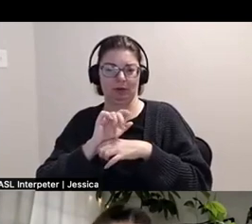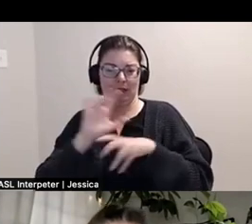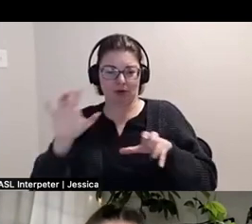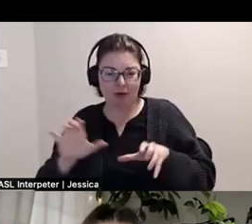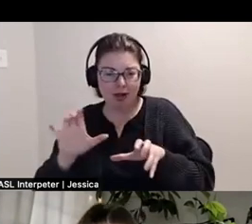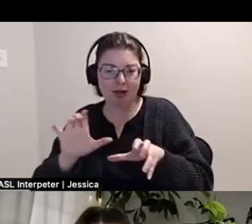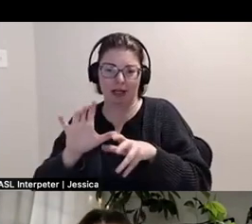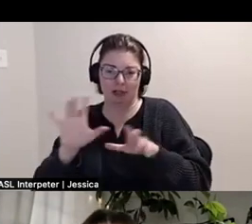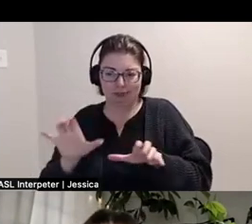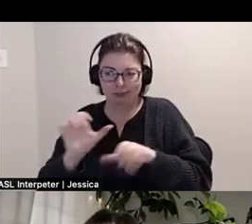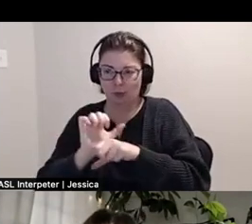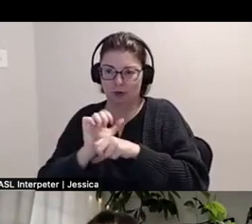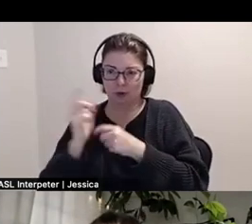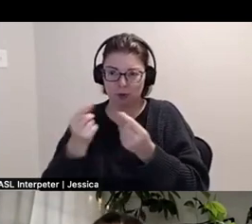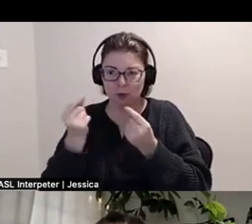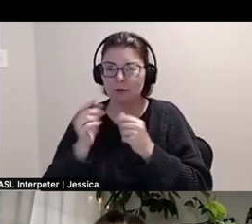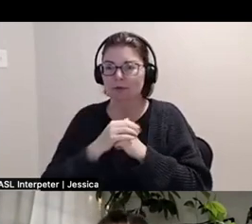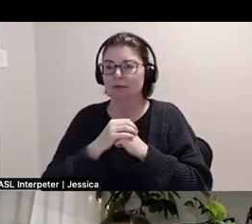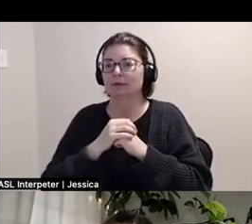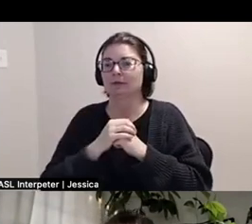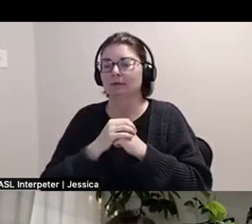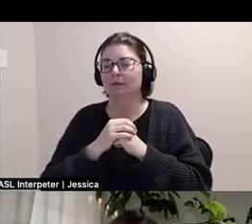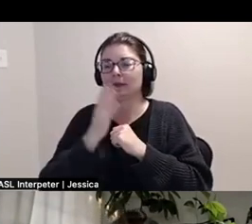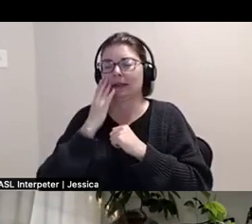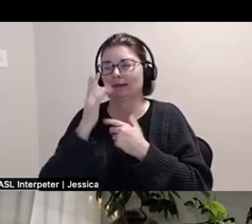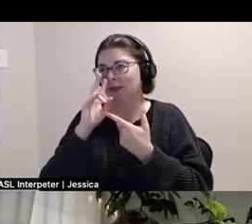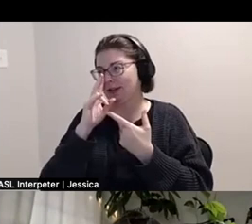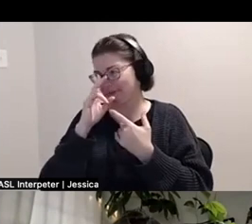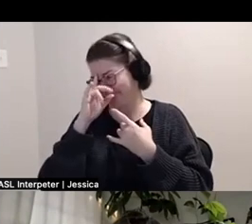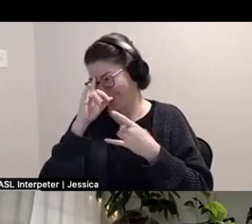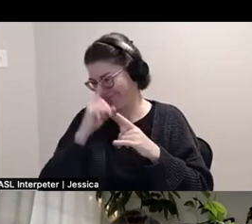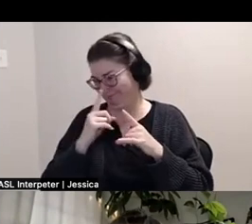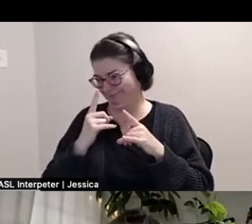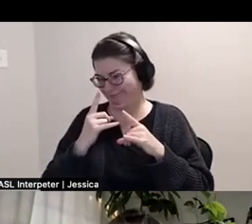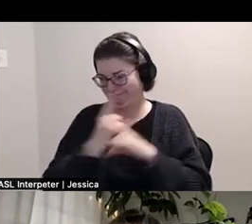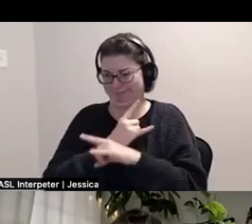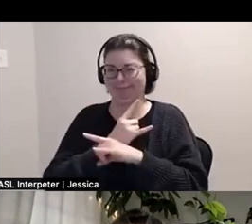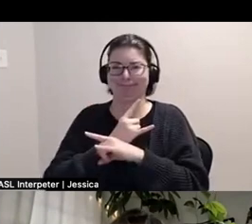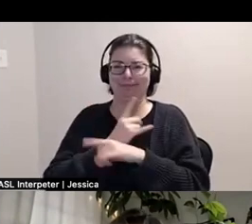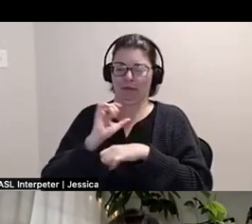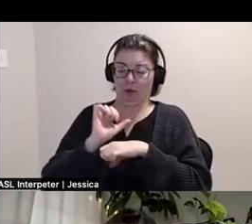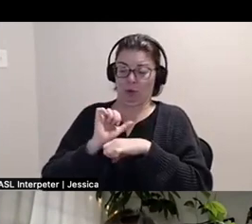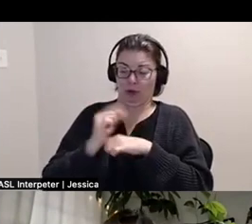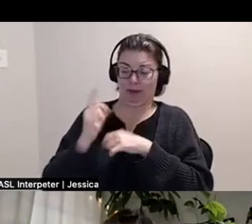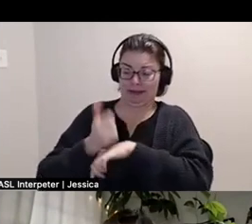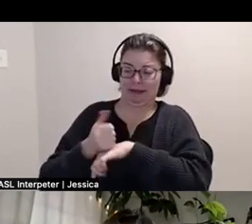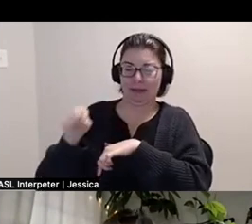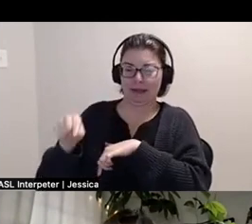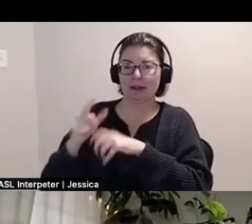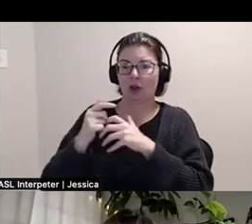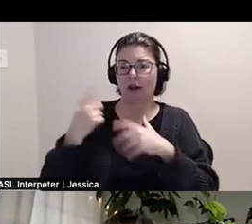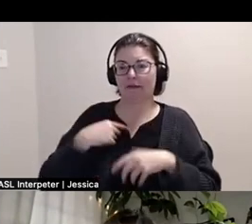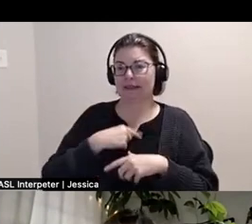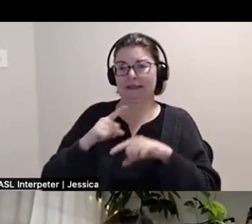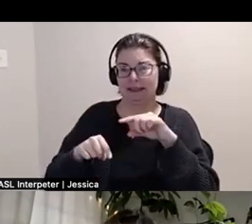kind of, the irony of the labour that goes into a show like this is that a lot of us aren't able to show up